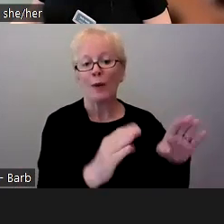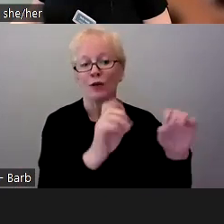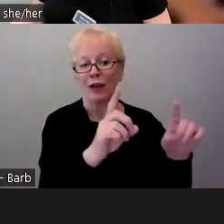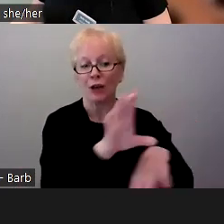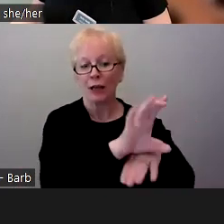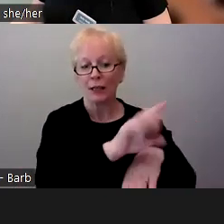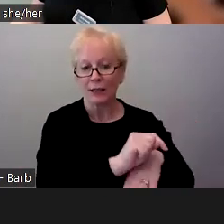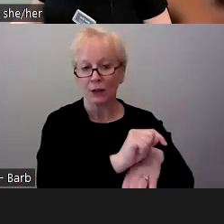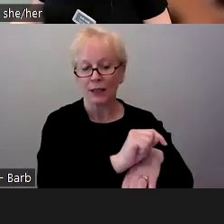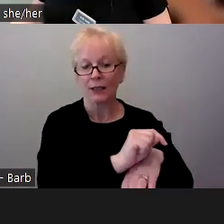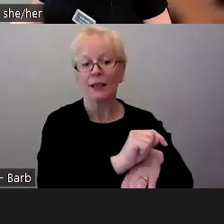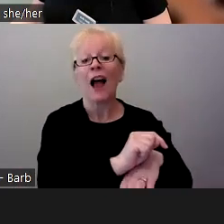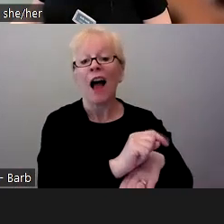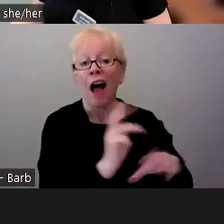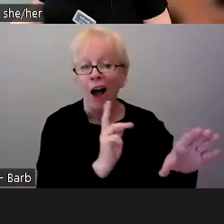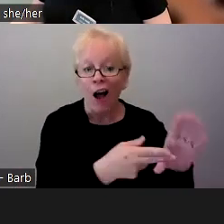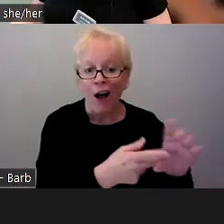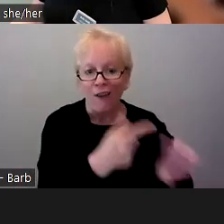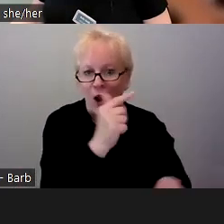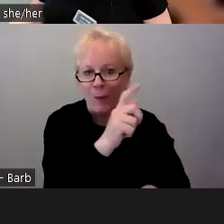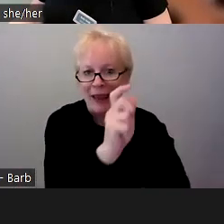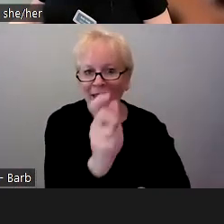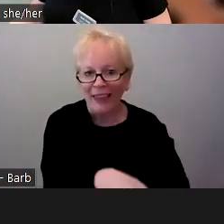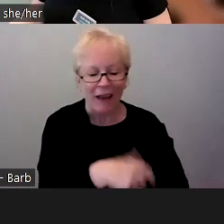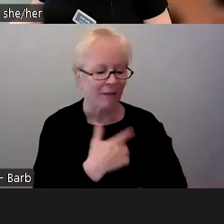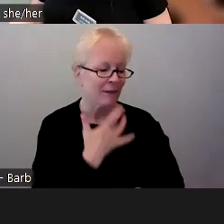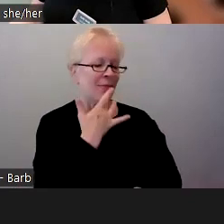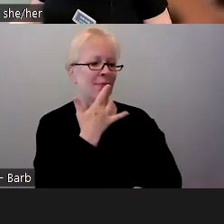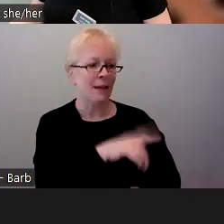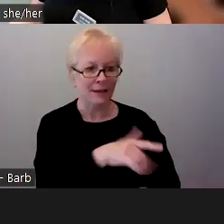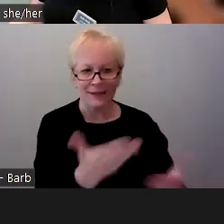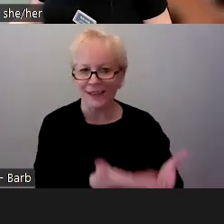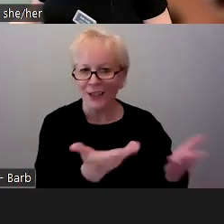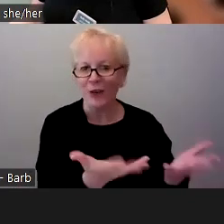He's joining us from Italy, so we're very lucky to have him here on our time zone today.